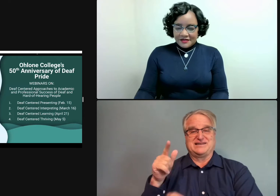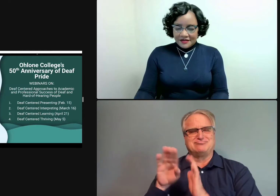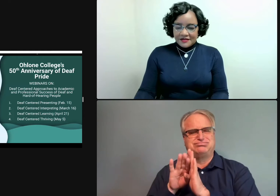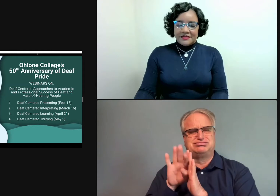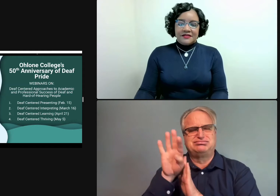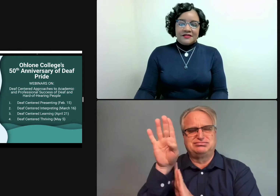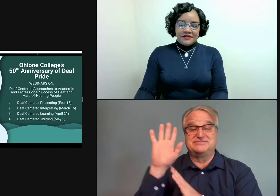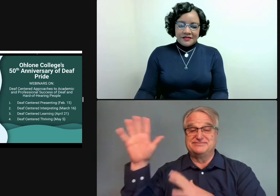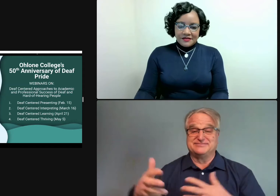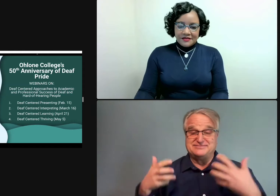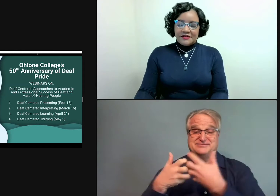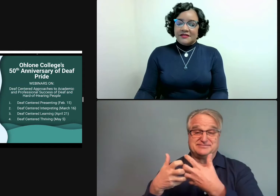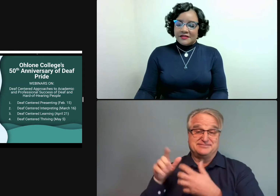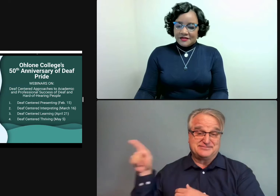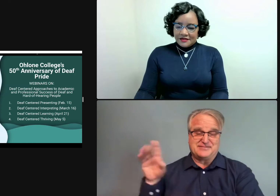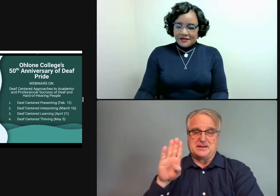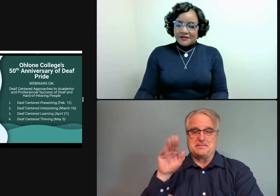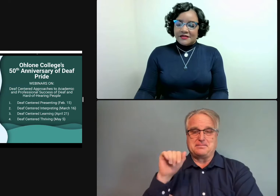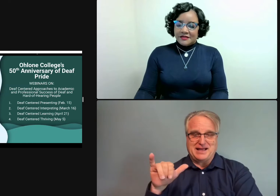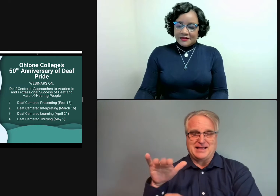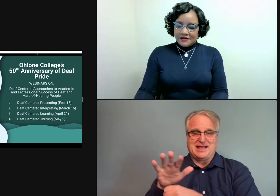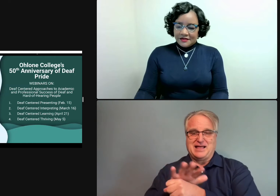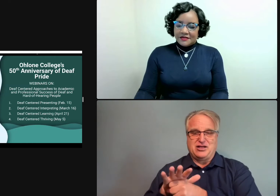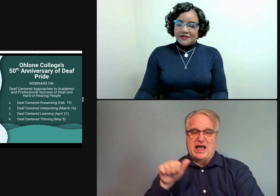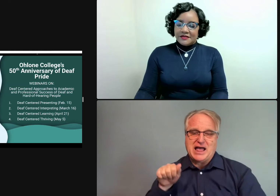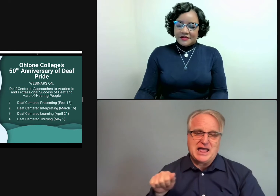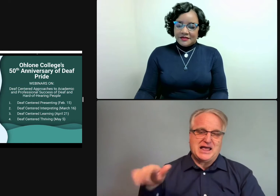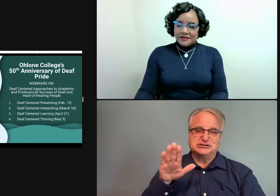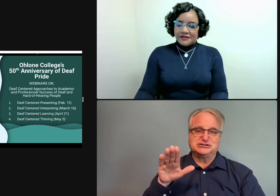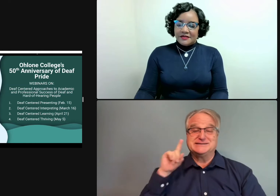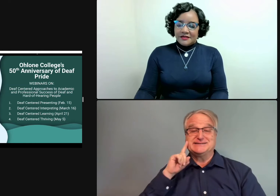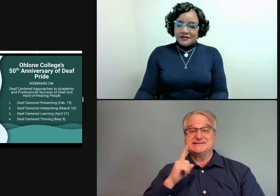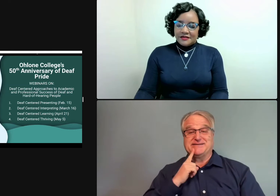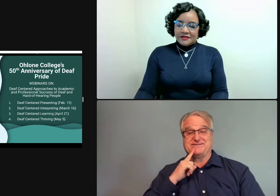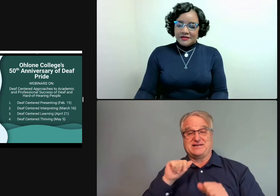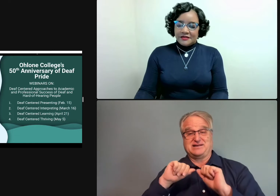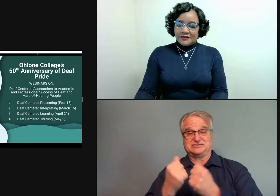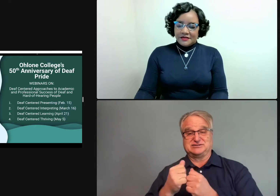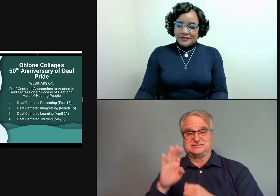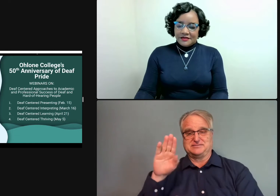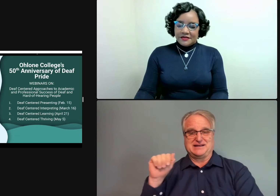The fourth will be Deaf-Centered Thriving, cohosted with the Bay Area Asian Deaf Association.